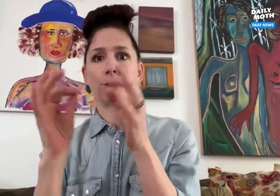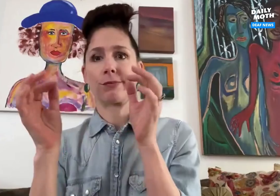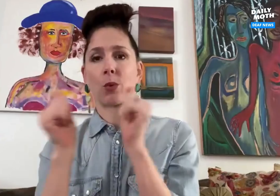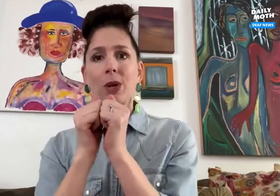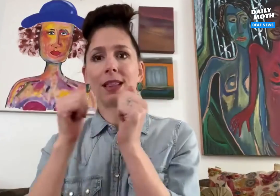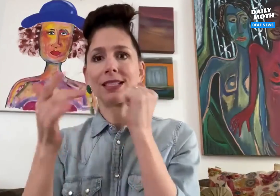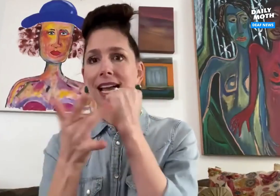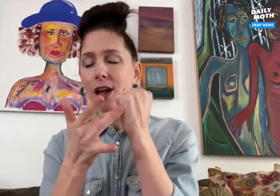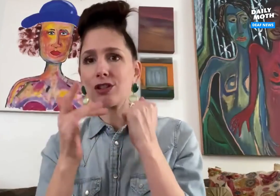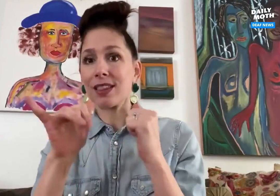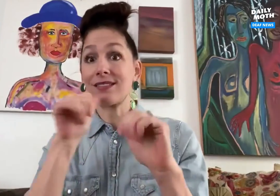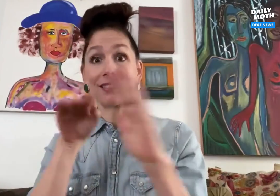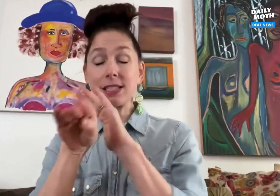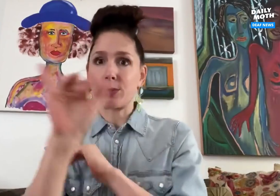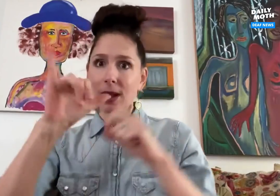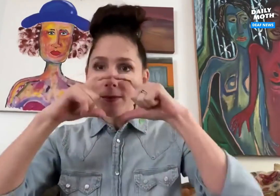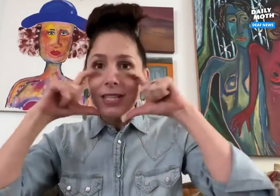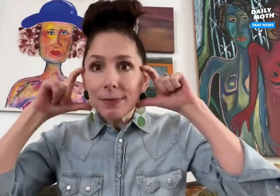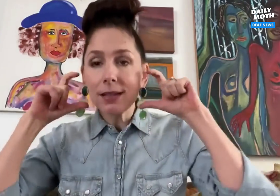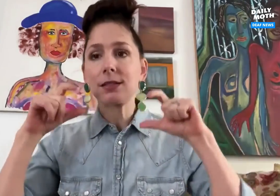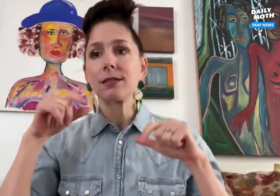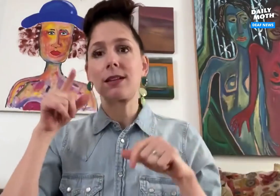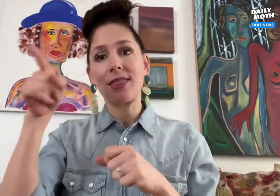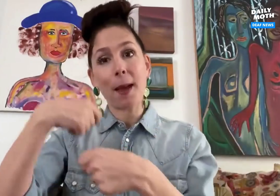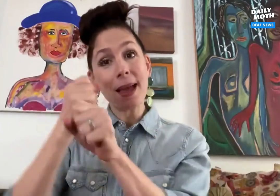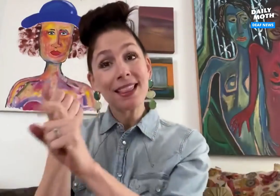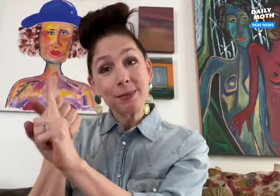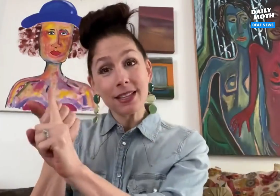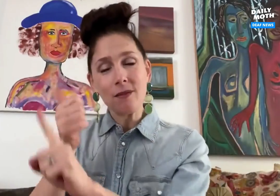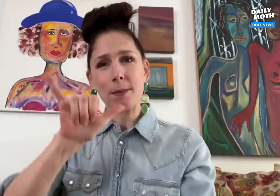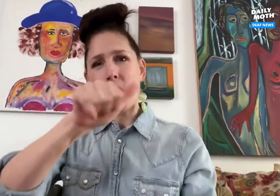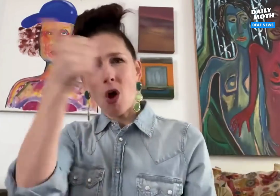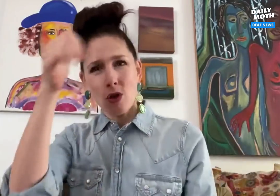technology that isn't accessible, like facemasks, and they would make the masks themselves.